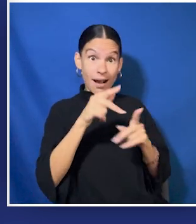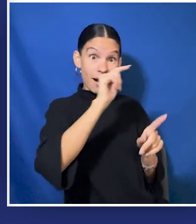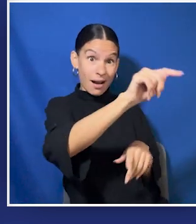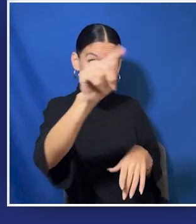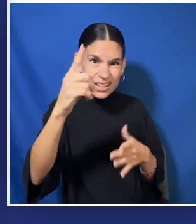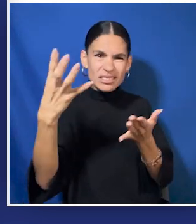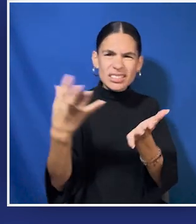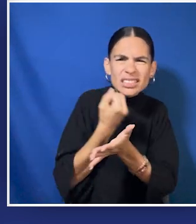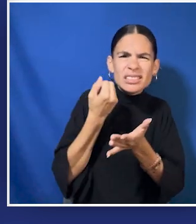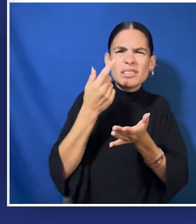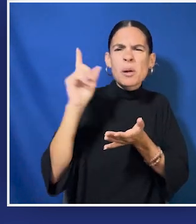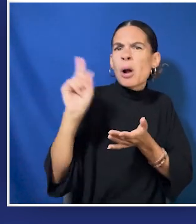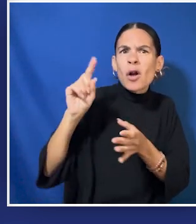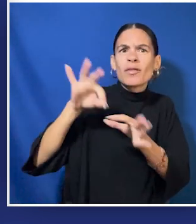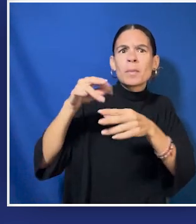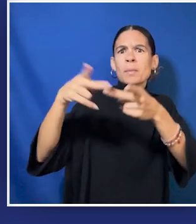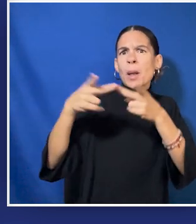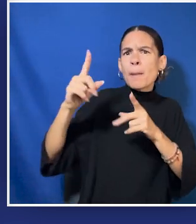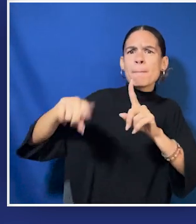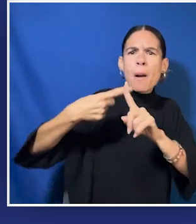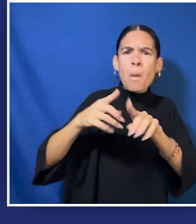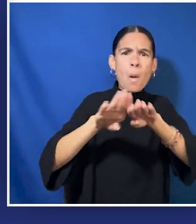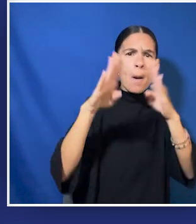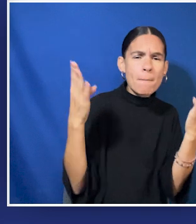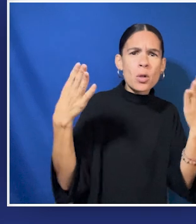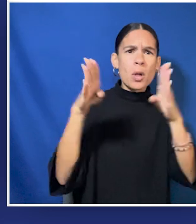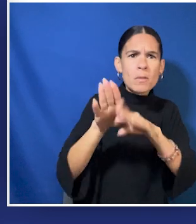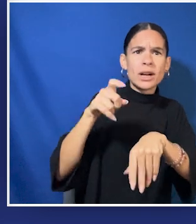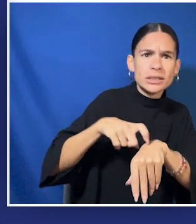Find out your polling location and what the voting hours are for that place.